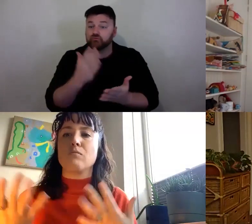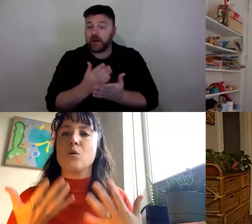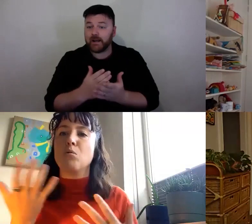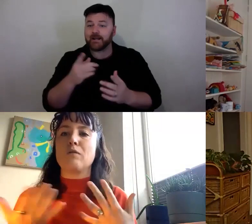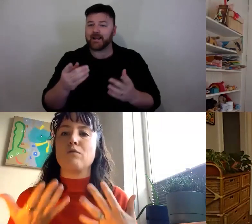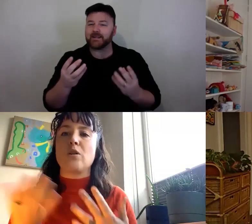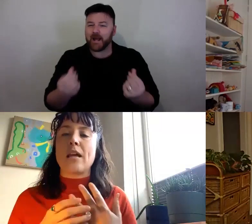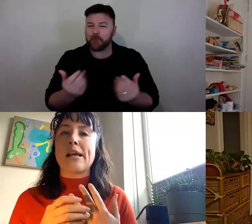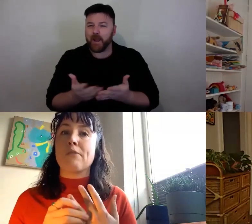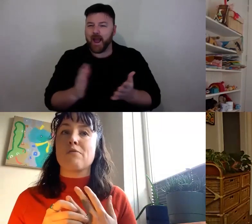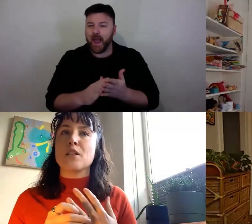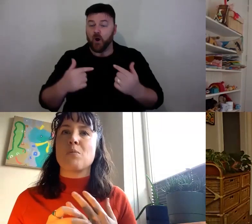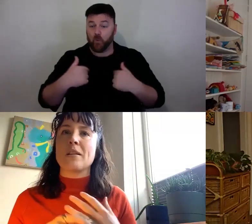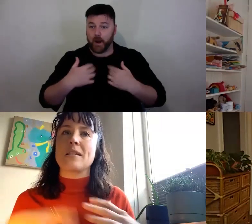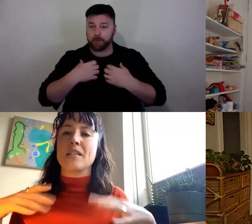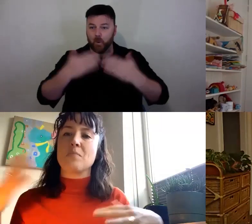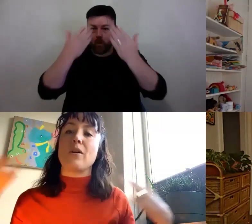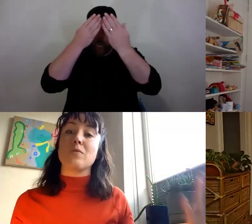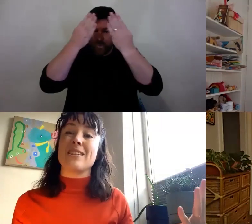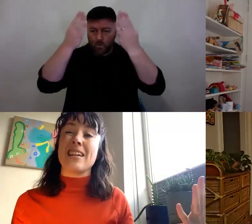Howard more well versed and our reference points -- we are more well